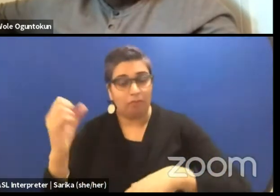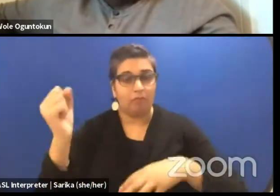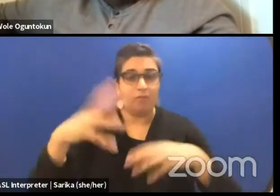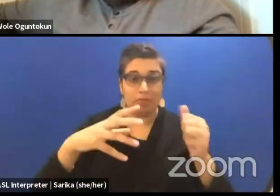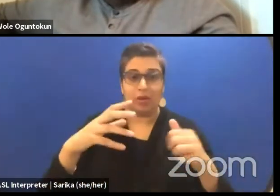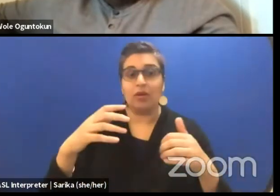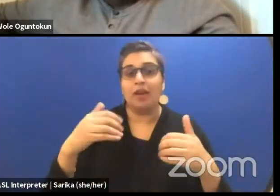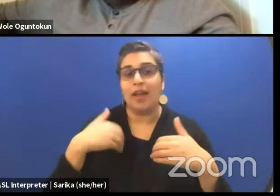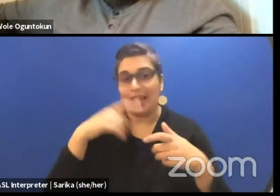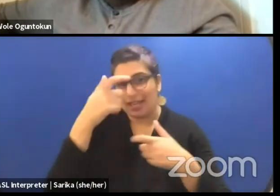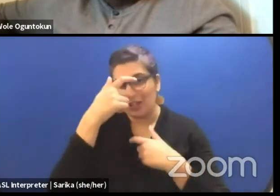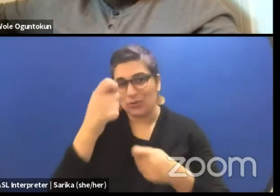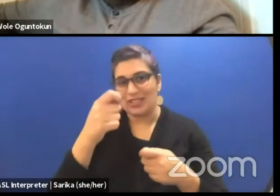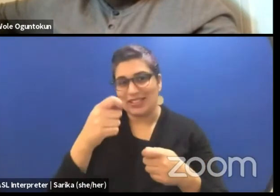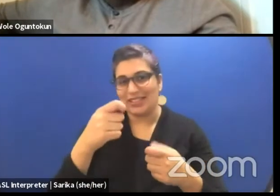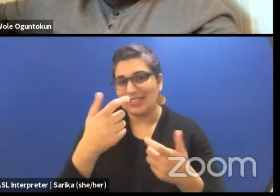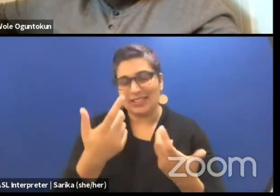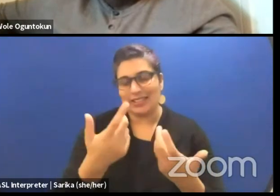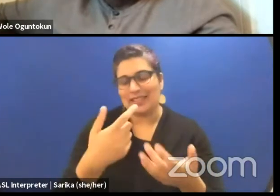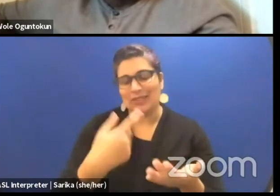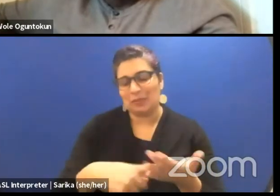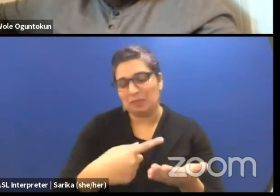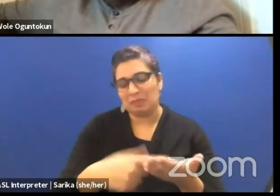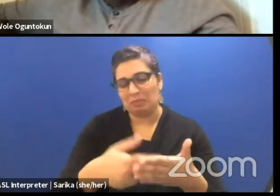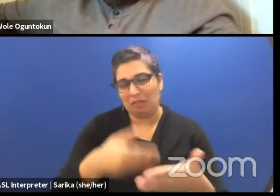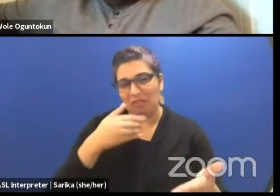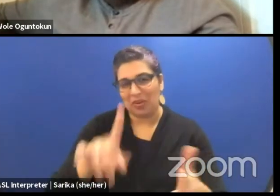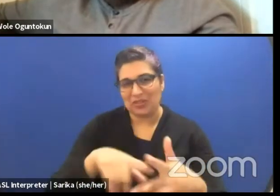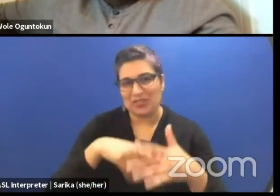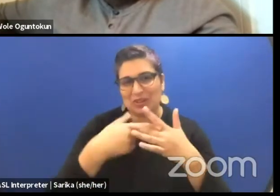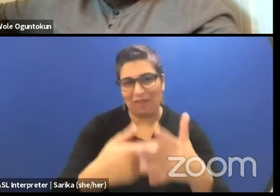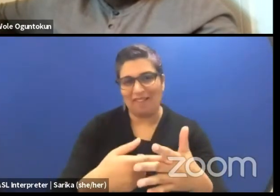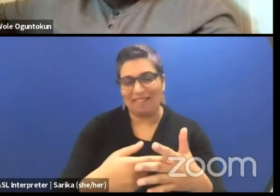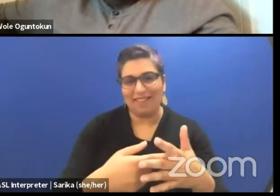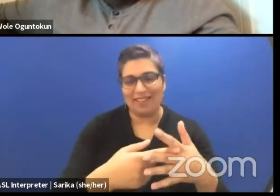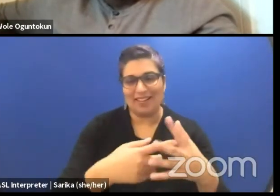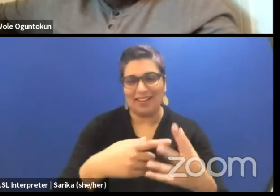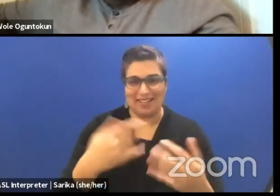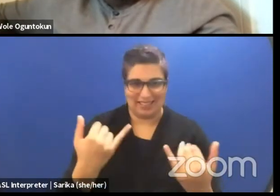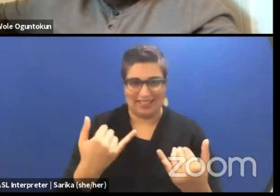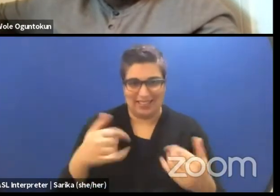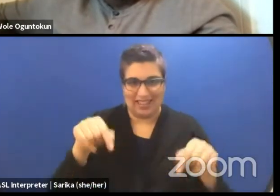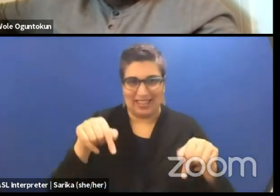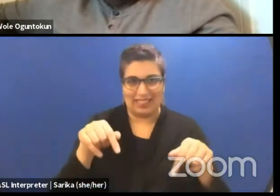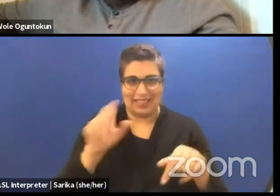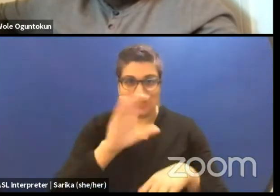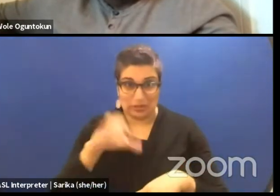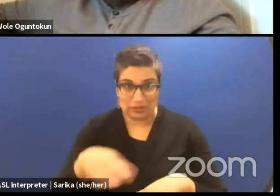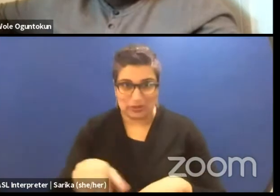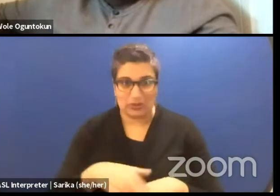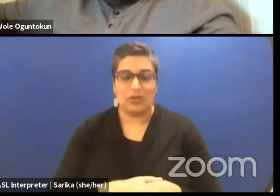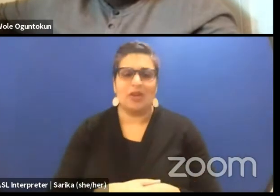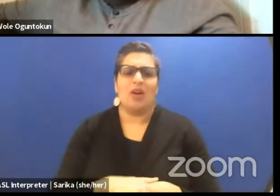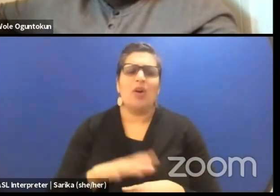before we started our live stream today. What are the ideas from your own work,